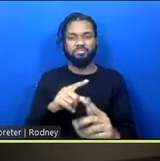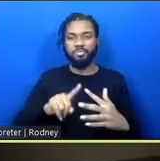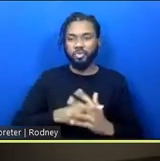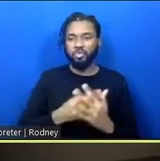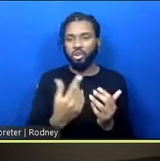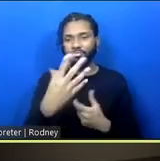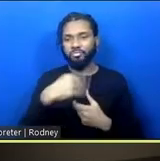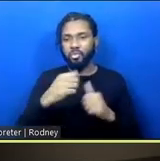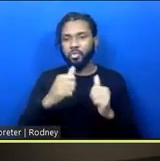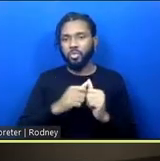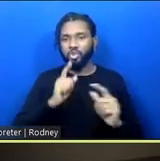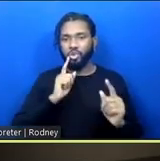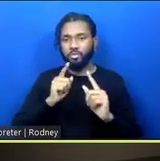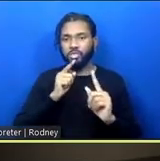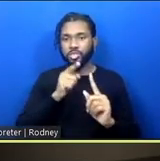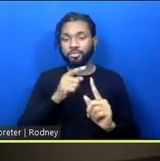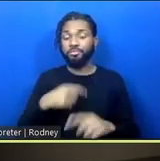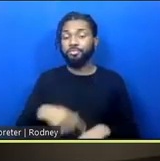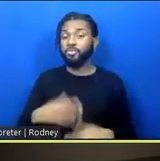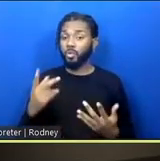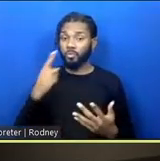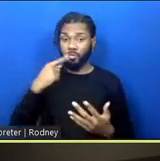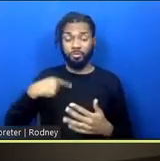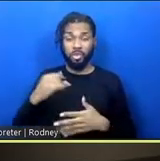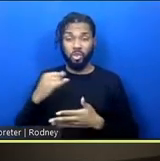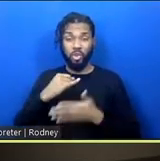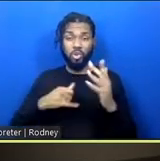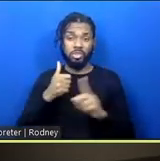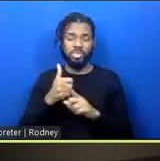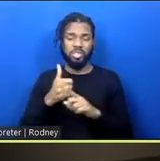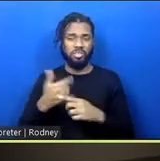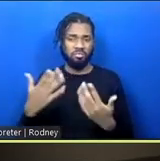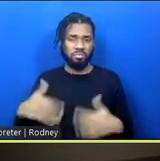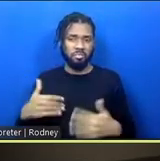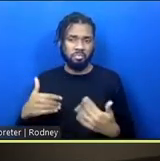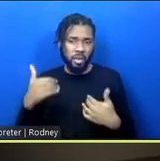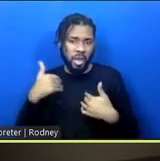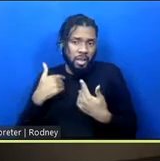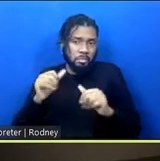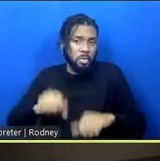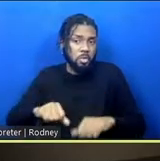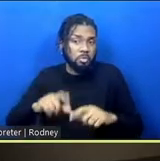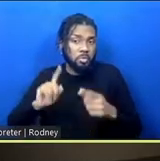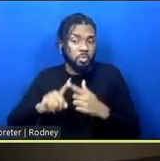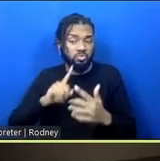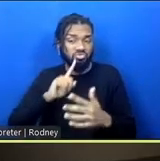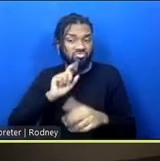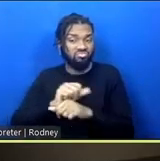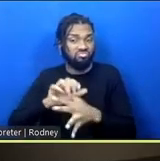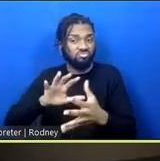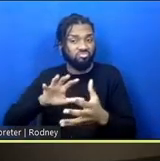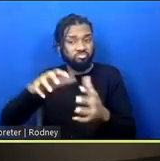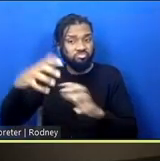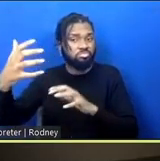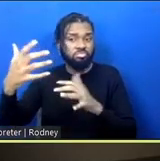For me art has this possibility of disrupting a particular kind of carceral